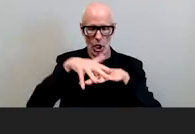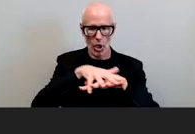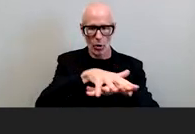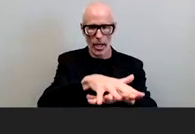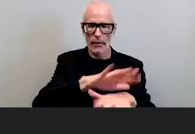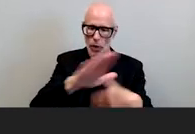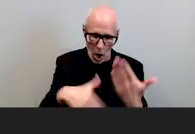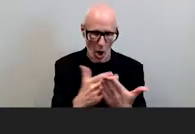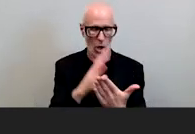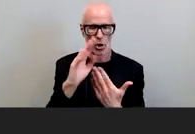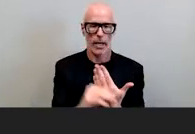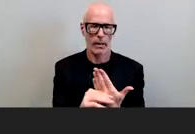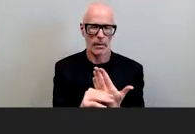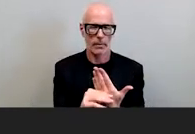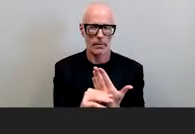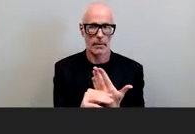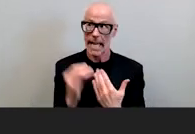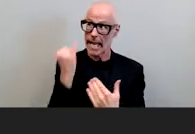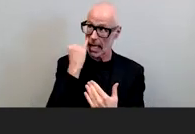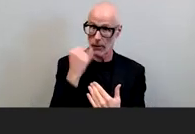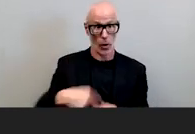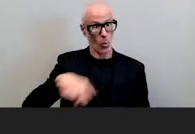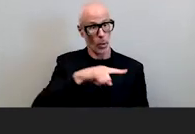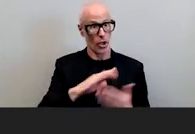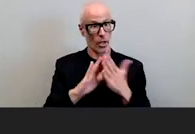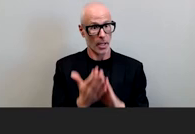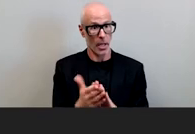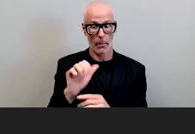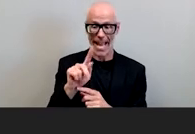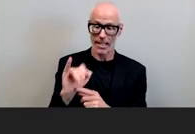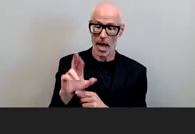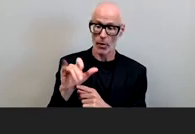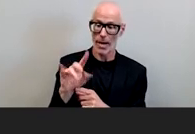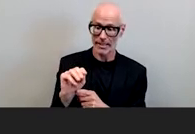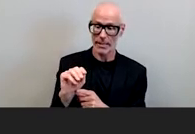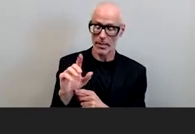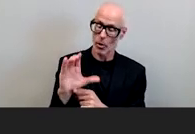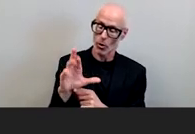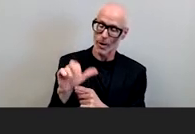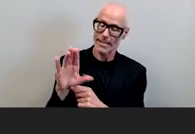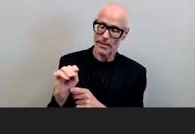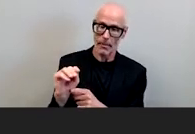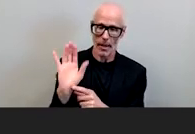that's what if we're going to be an anti-racist institution it requires that it also requires that we assess the campus racial climate